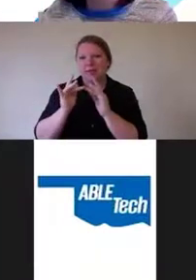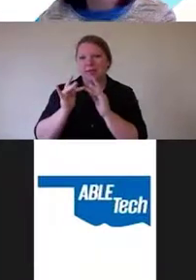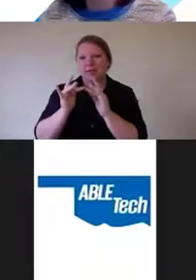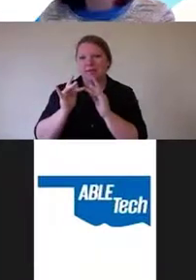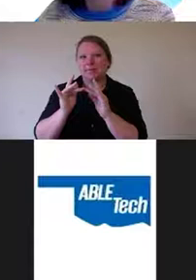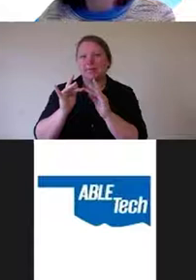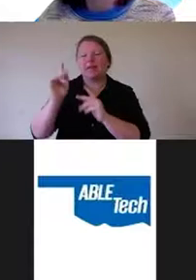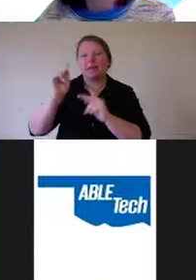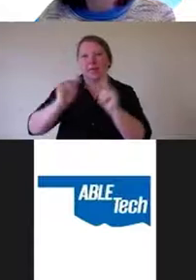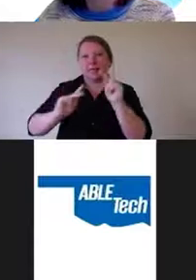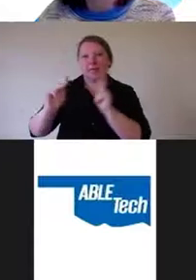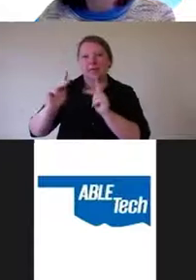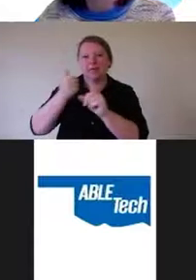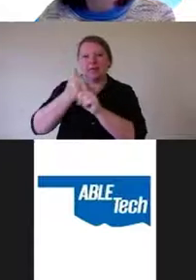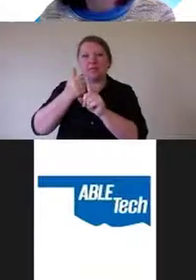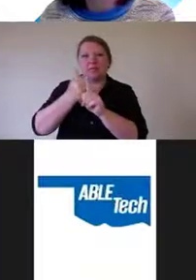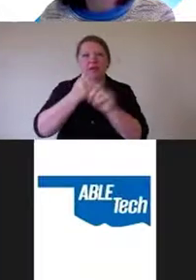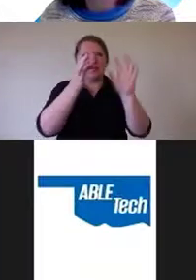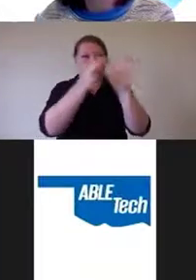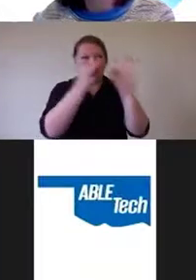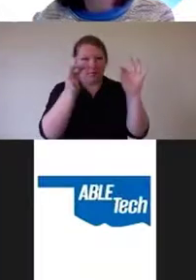comments about what they feel about overlays.